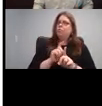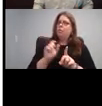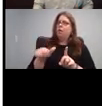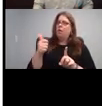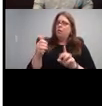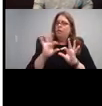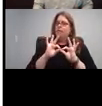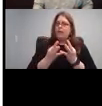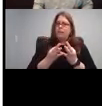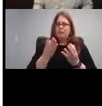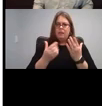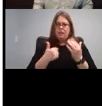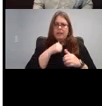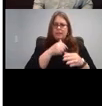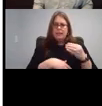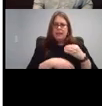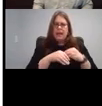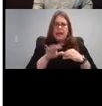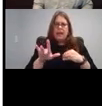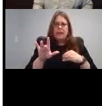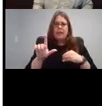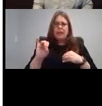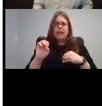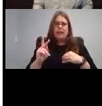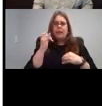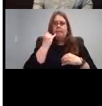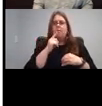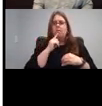realize that I may not have clicked the link there but if you're interested, shoot me an email and I'll connect with